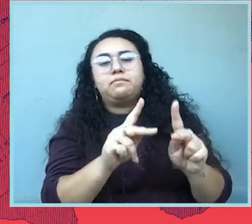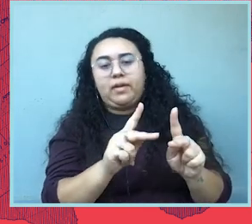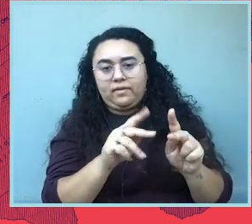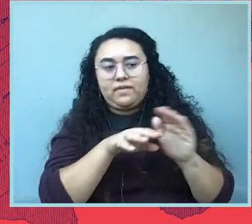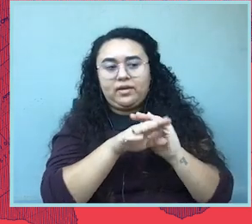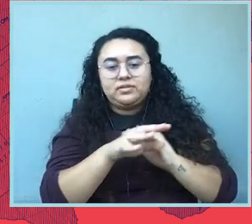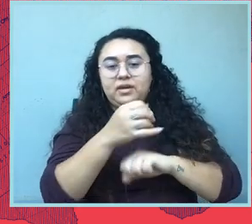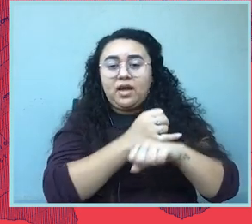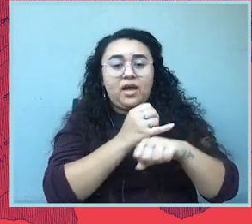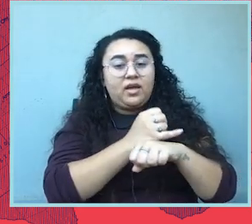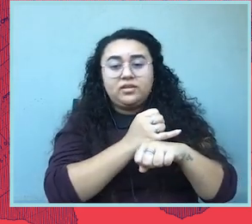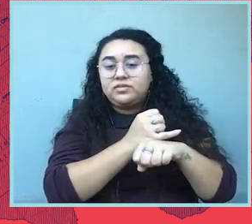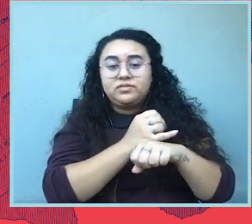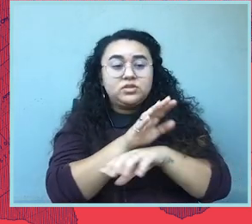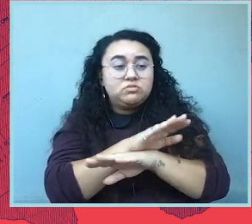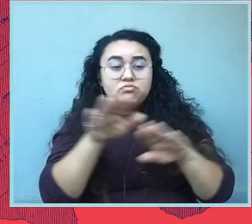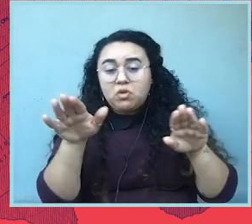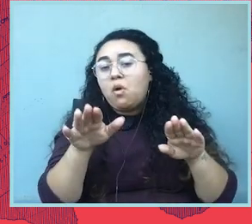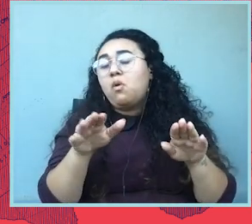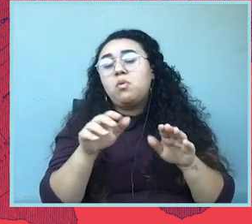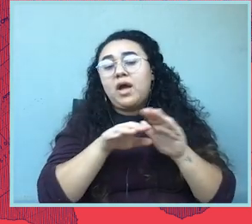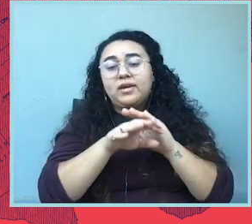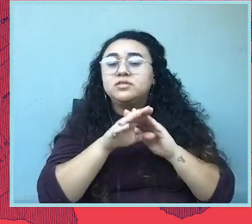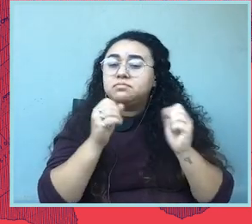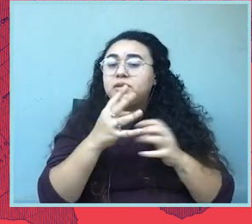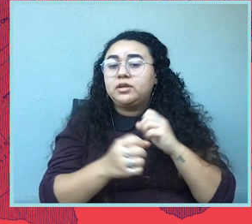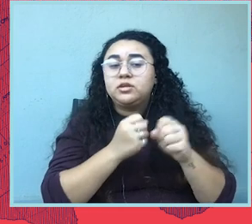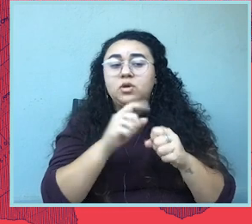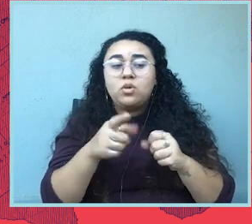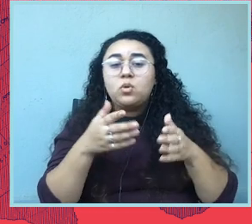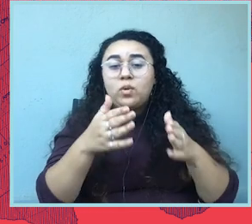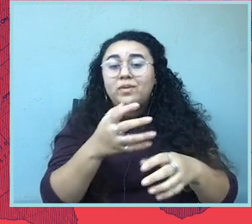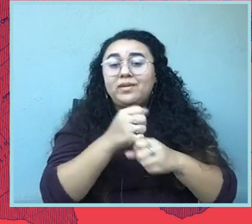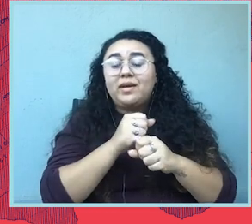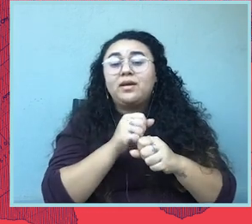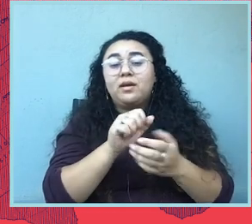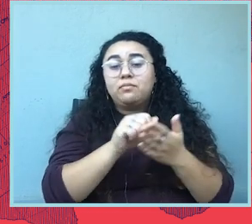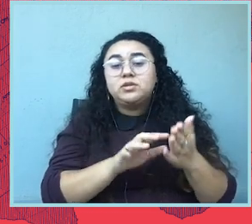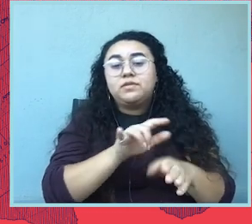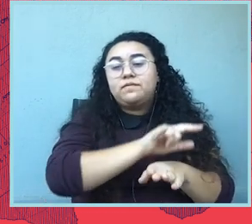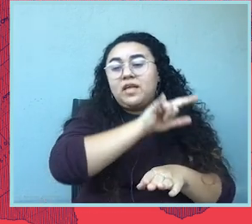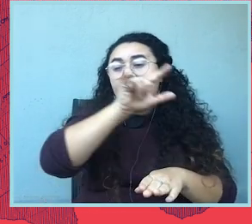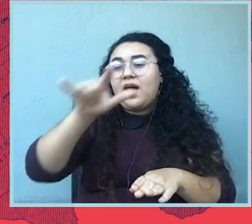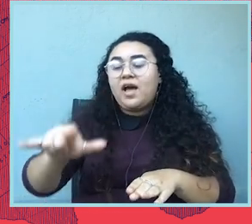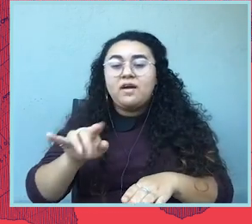it had not existed for several years. And the only way that you could get an abortion was to fly 4000 miles to Hawaii.